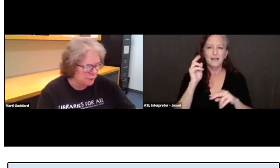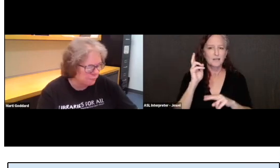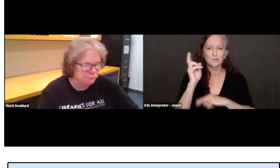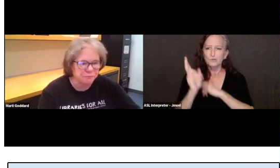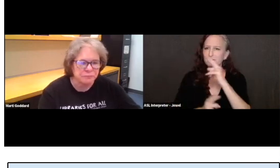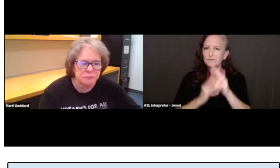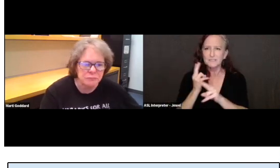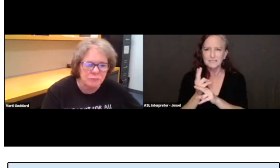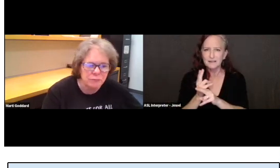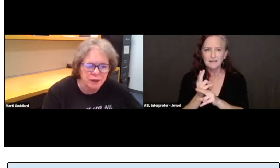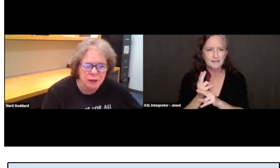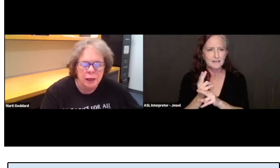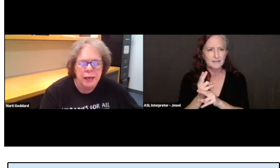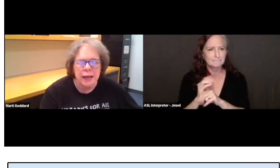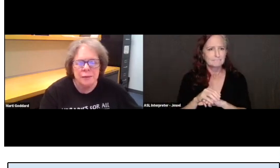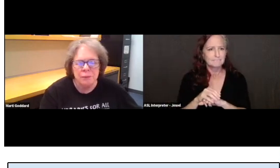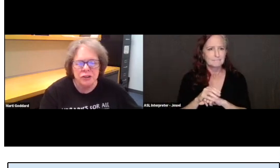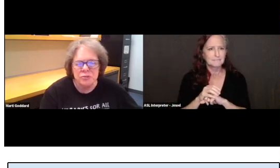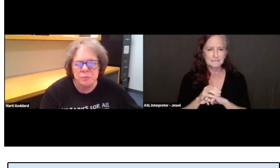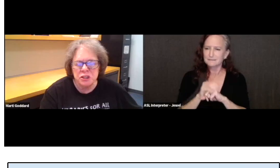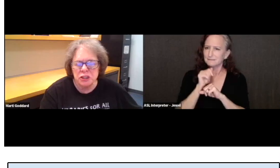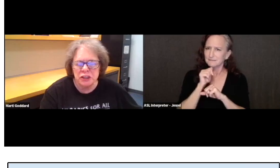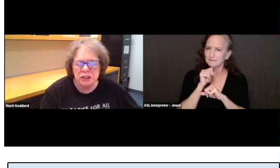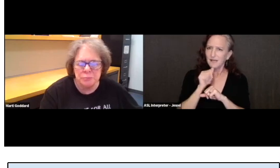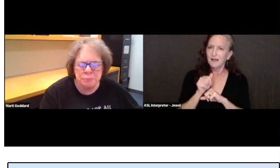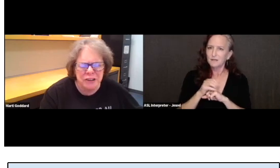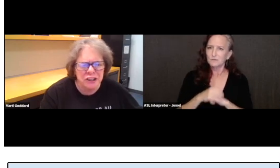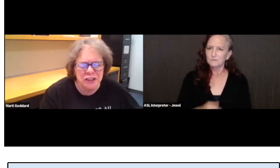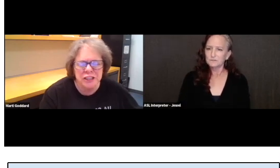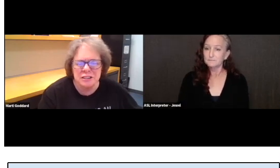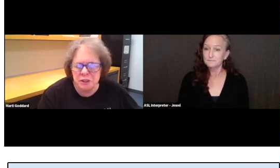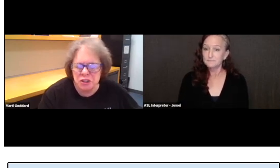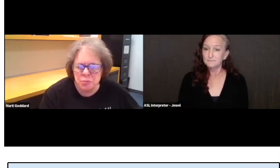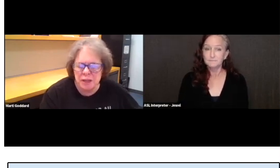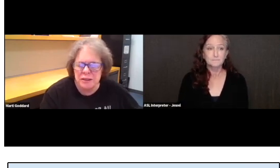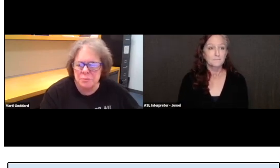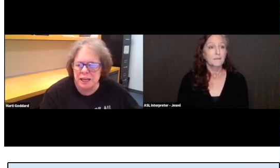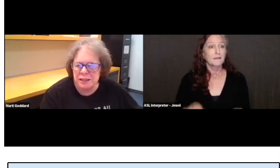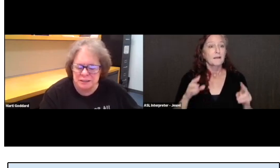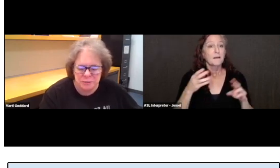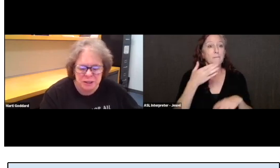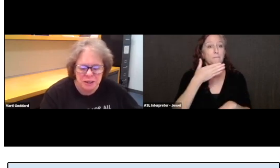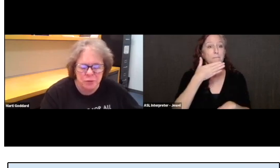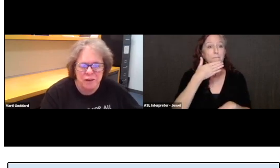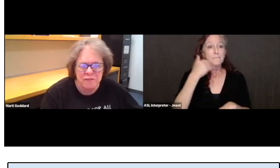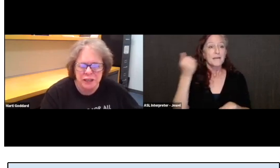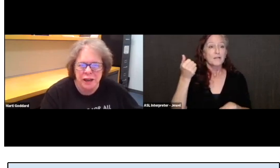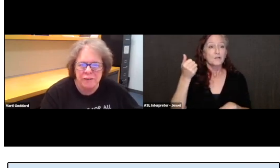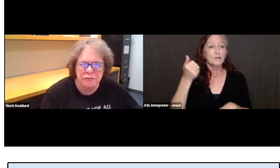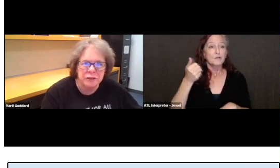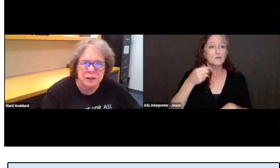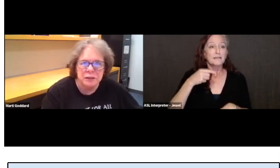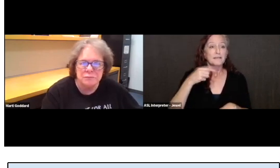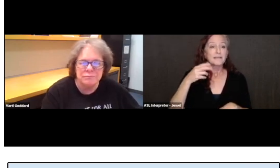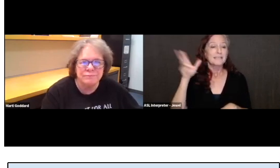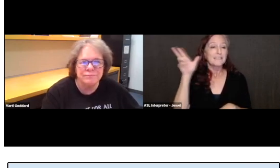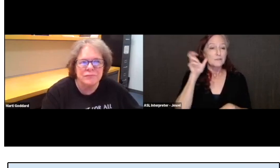And Better Hearing and Speech Month in May is something that we often have.